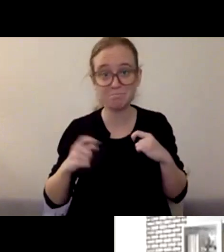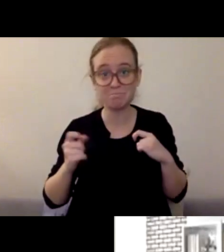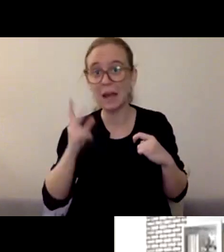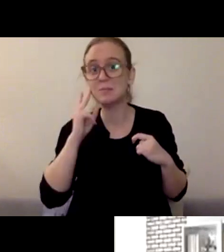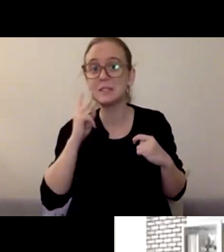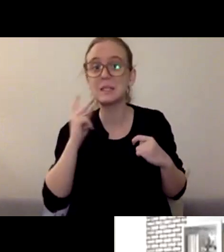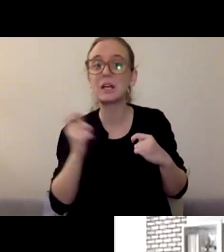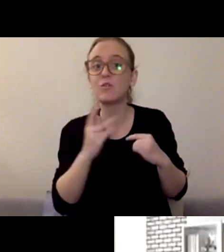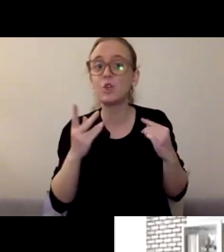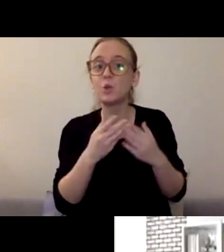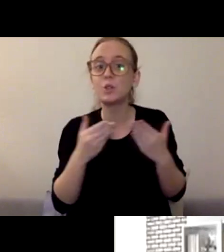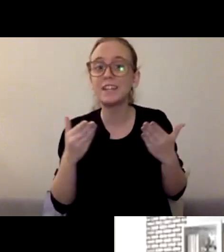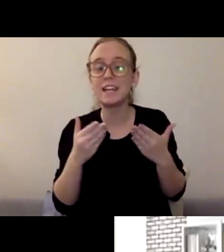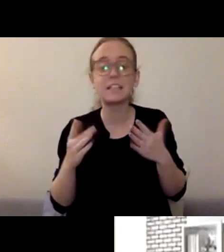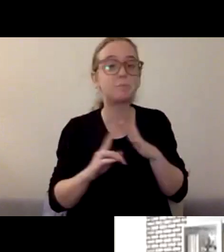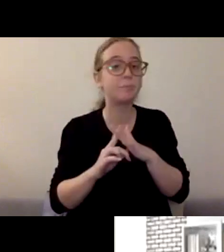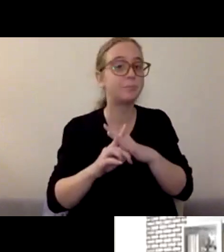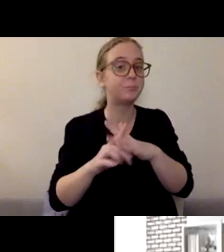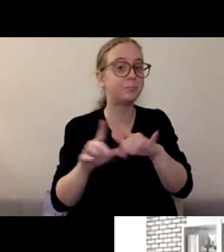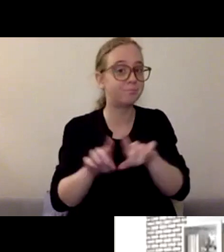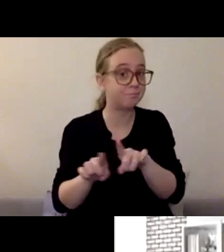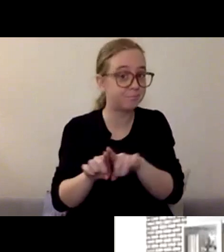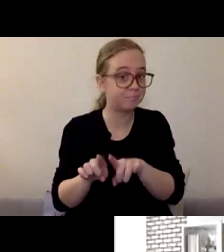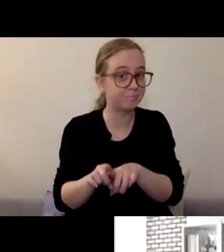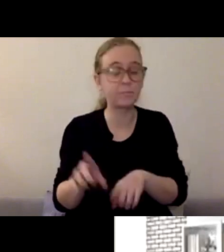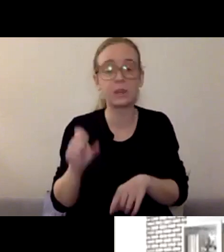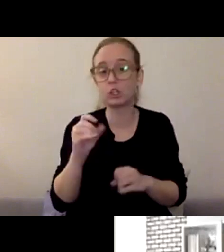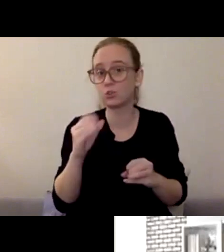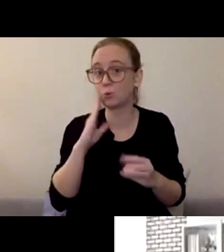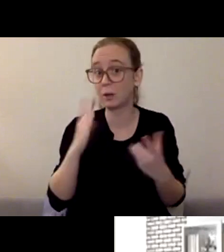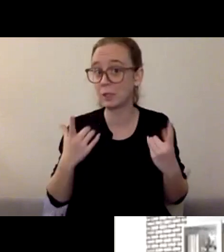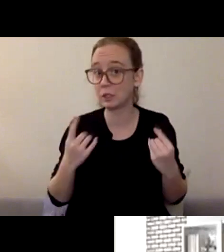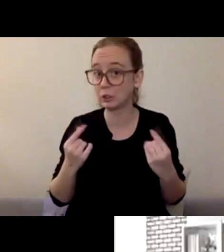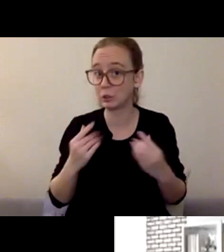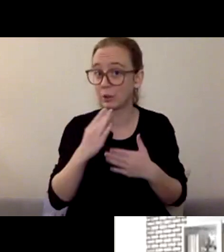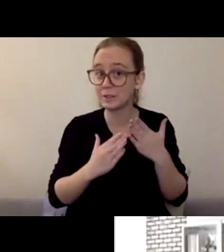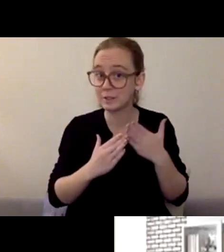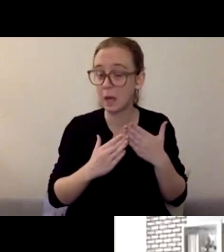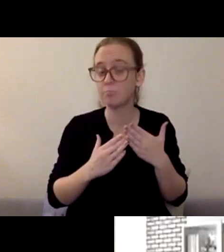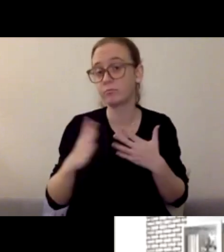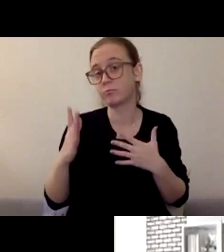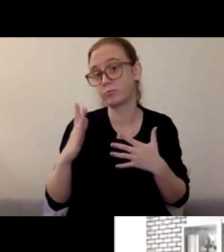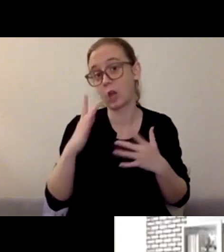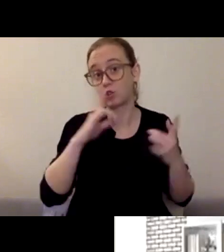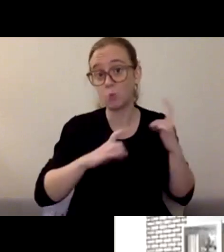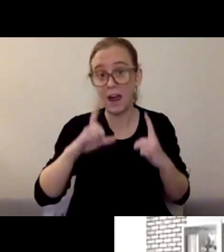So what I'm gonna go ahead and do is share a couple of questions that are related around one topic